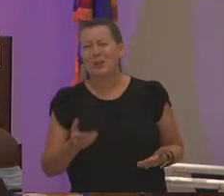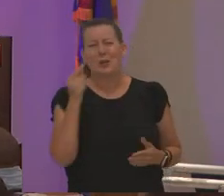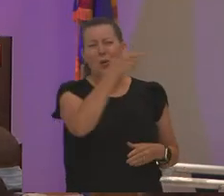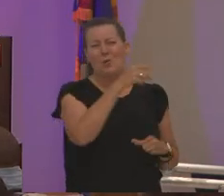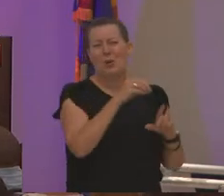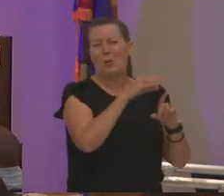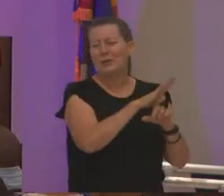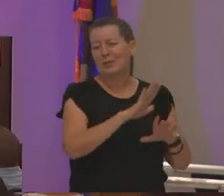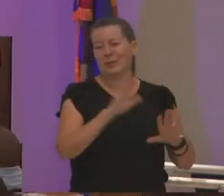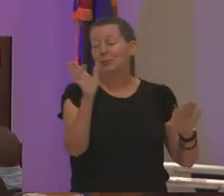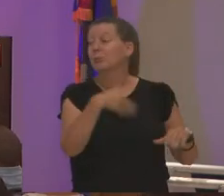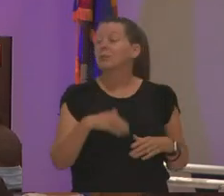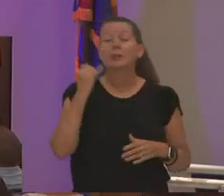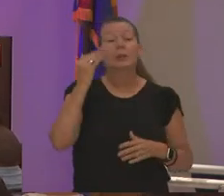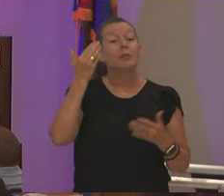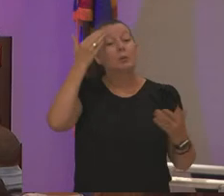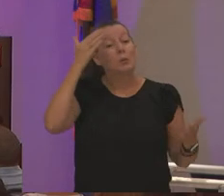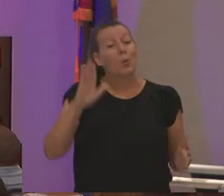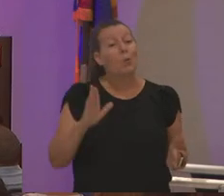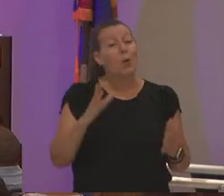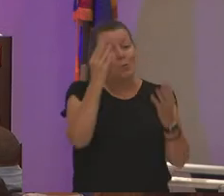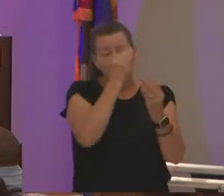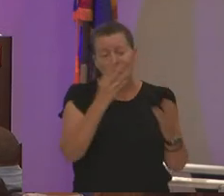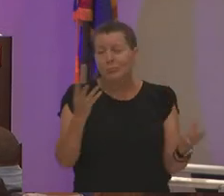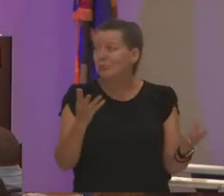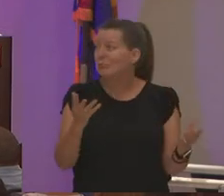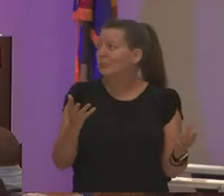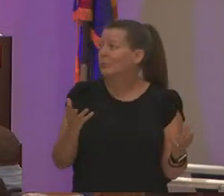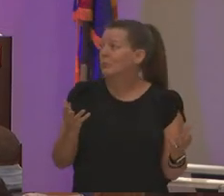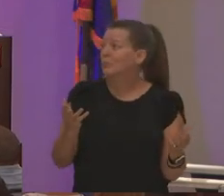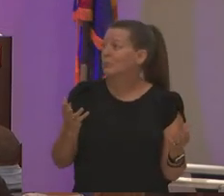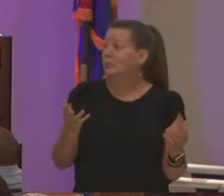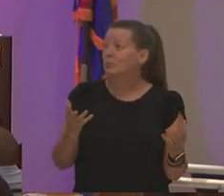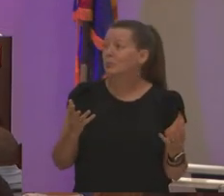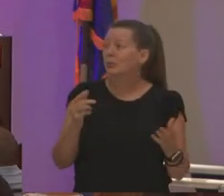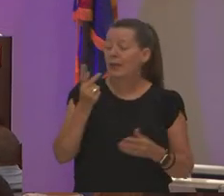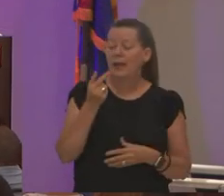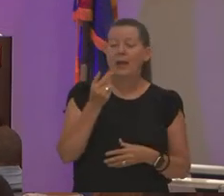if you don't know let me tell you that that the gilman scholarship is the most